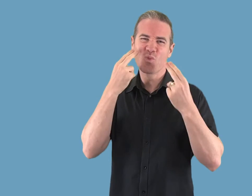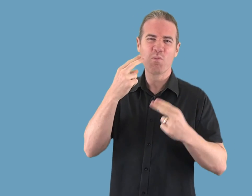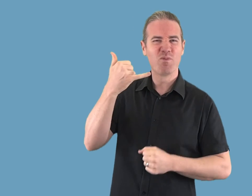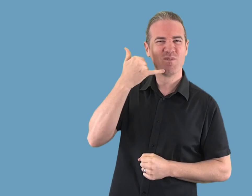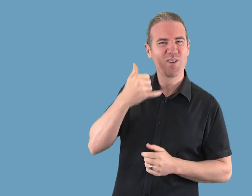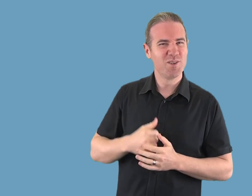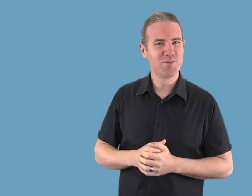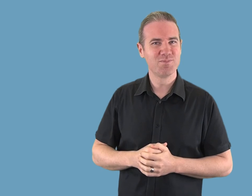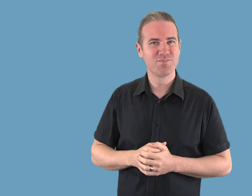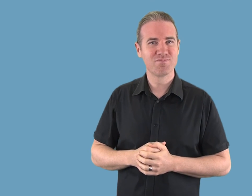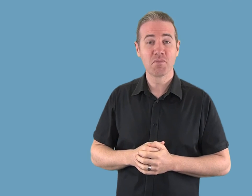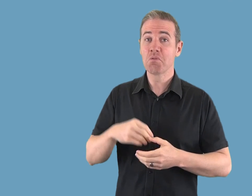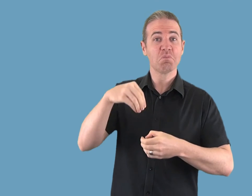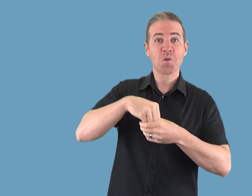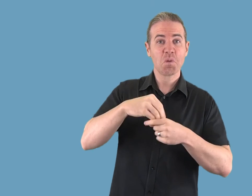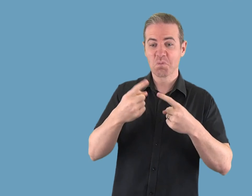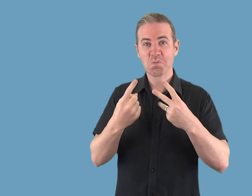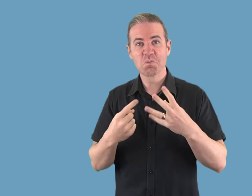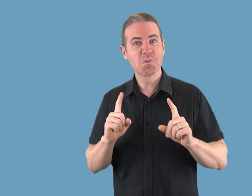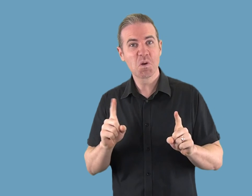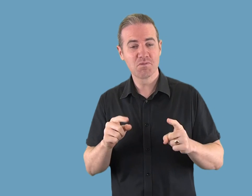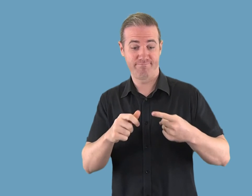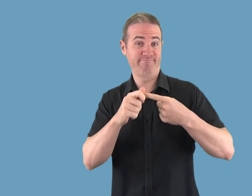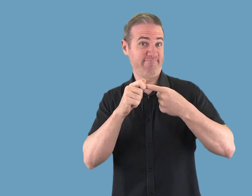Features include: